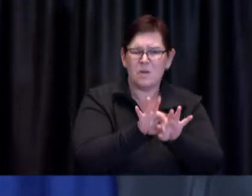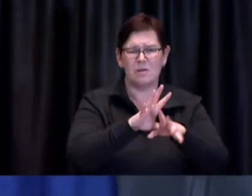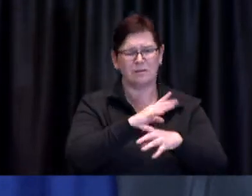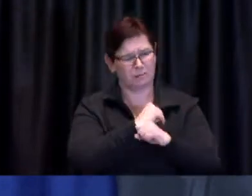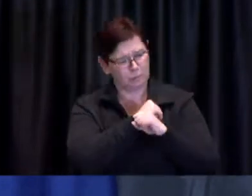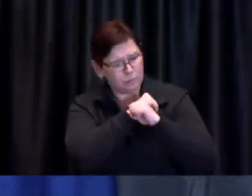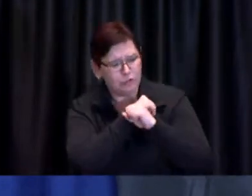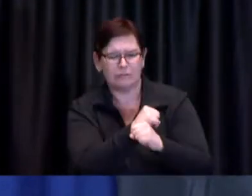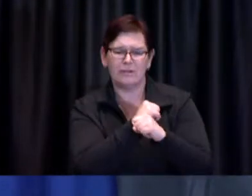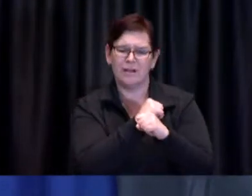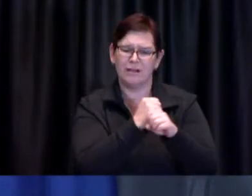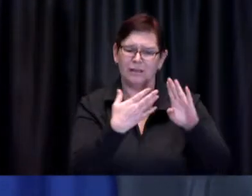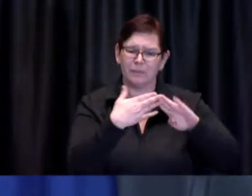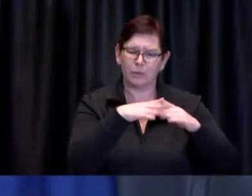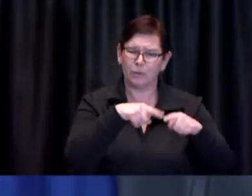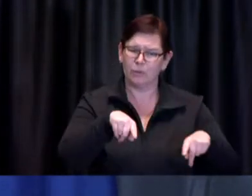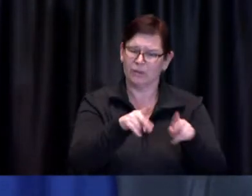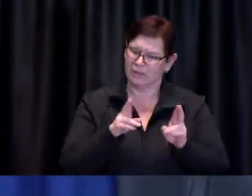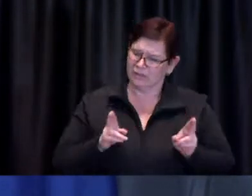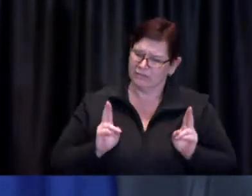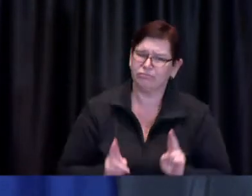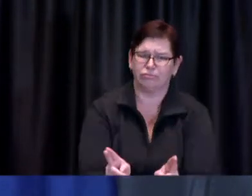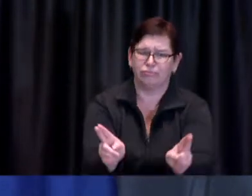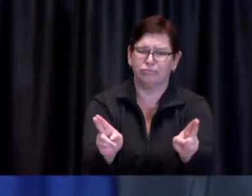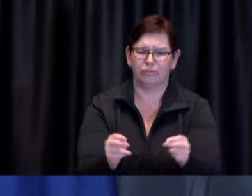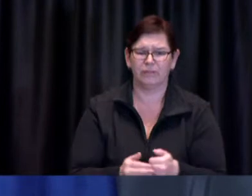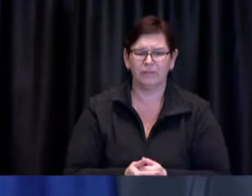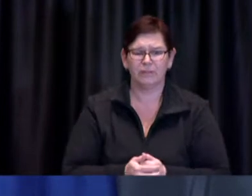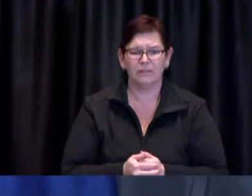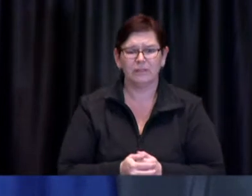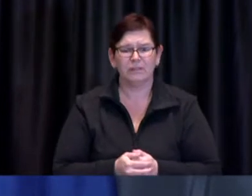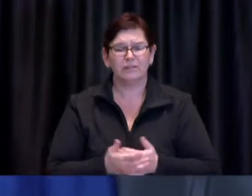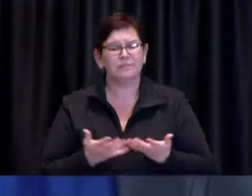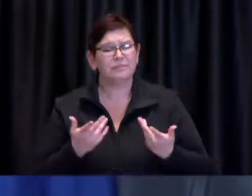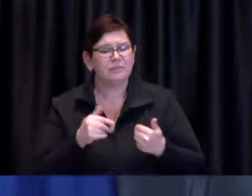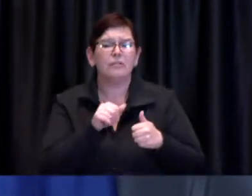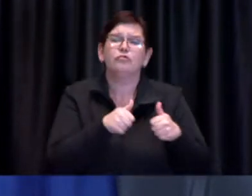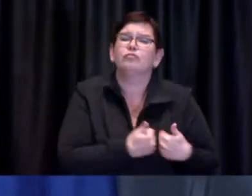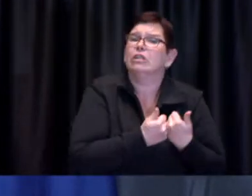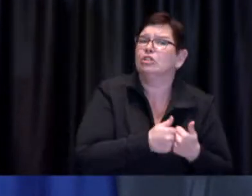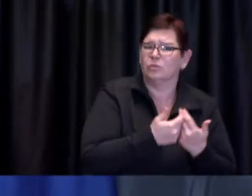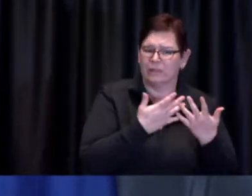As has been the case with other challenges including testing, mental health and food security,